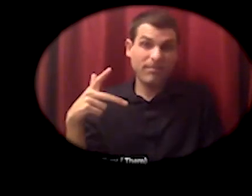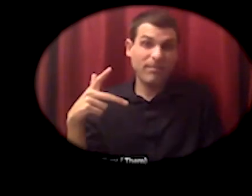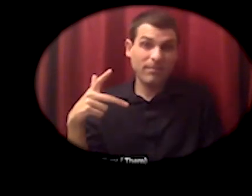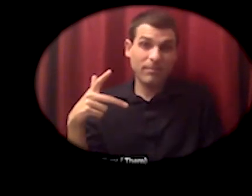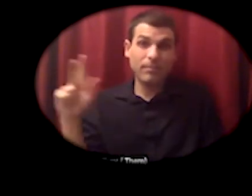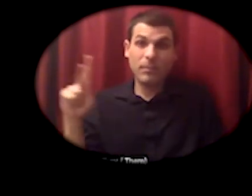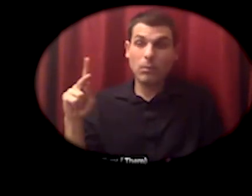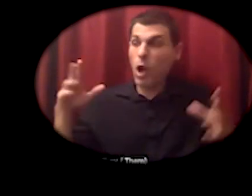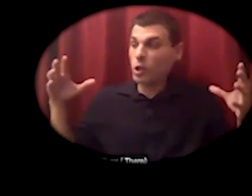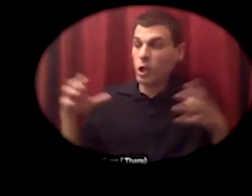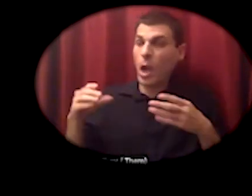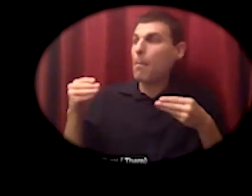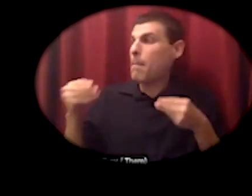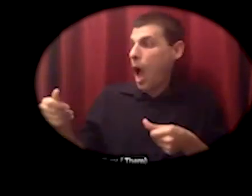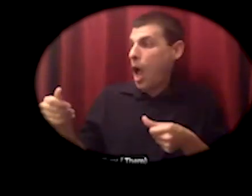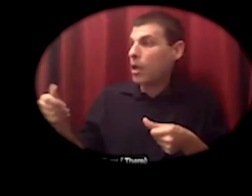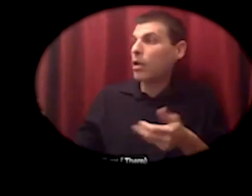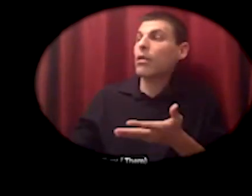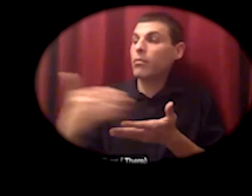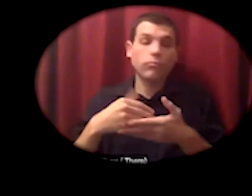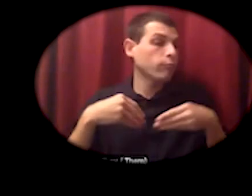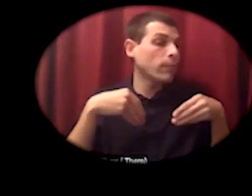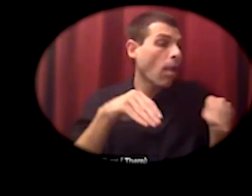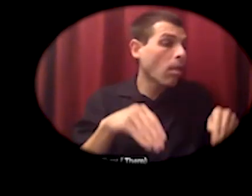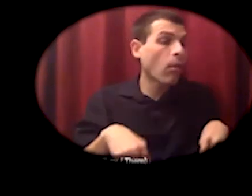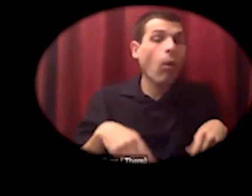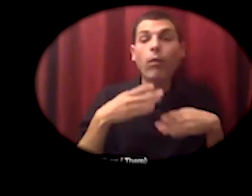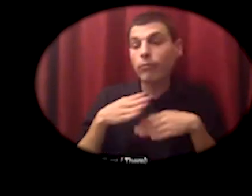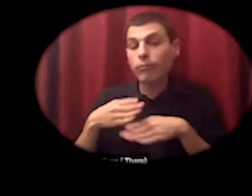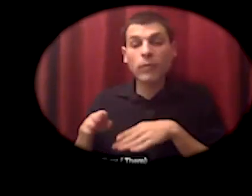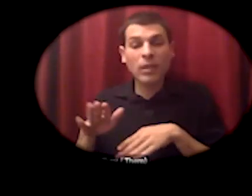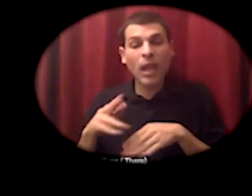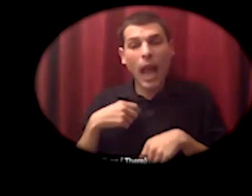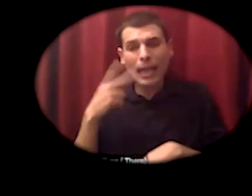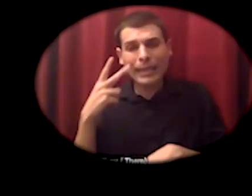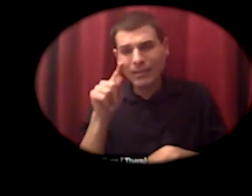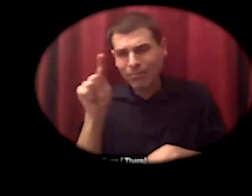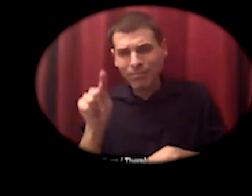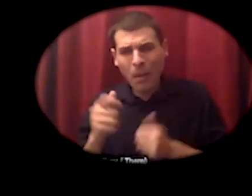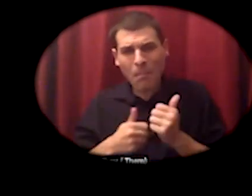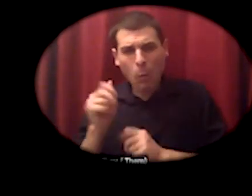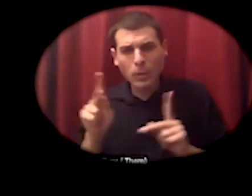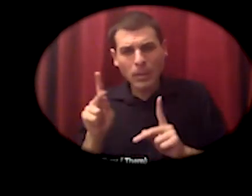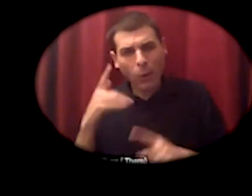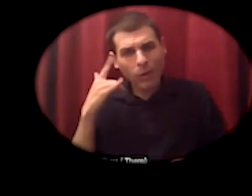look i can see that most of the people here in the webinar california folks most of you i know